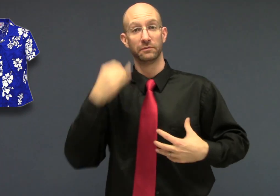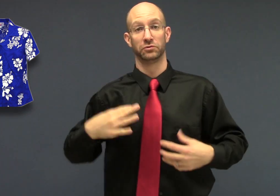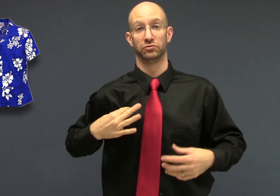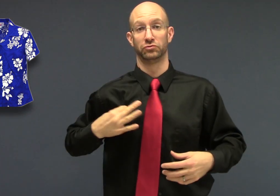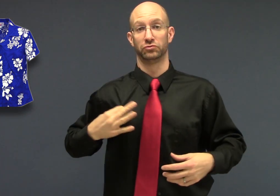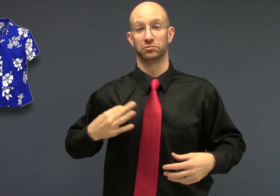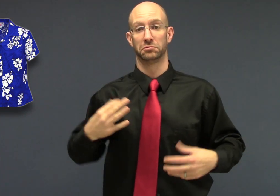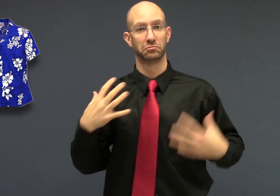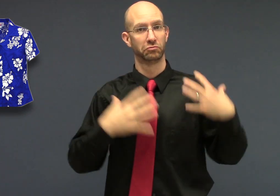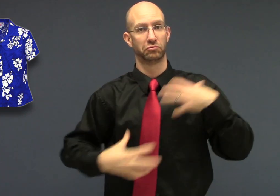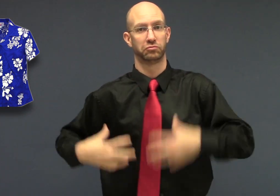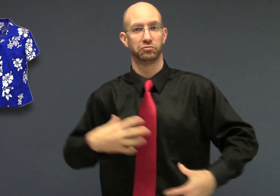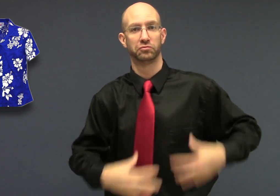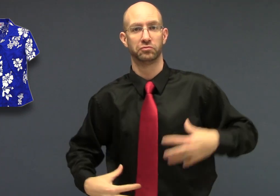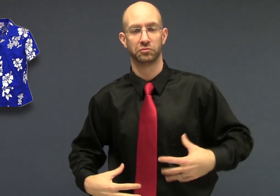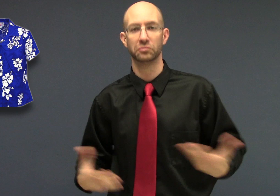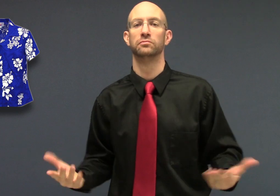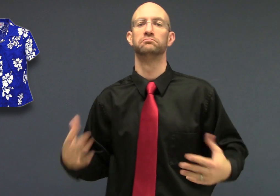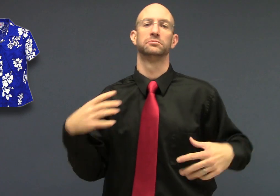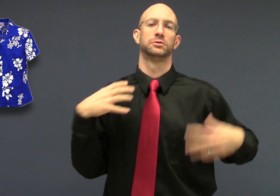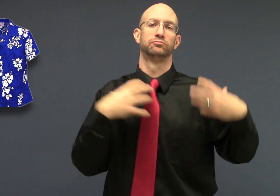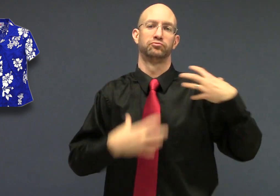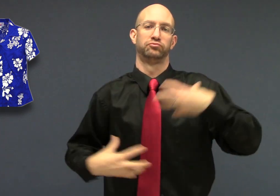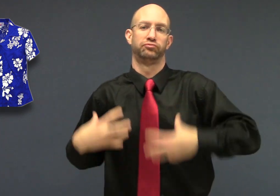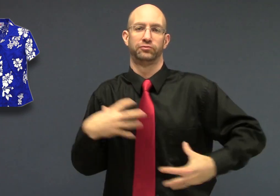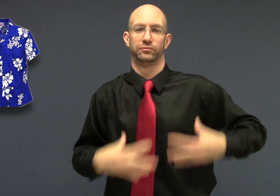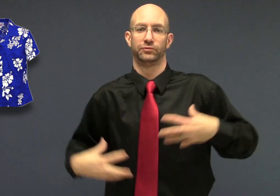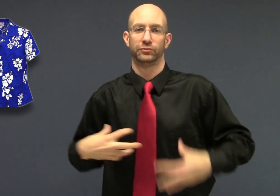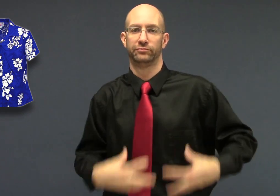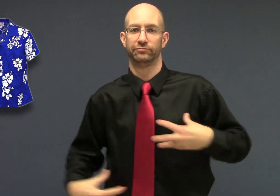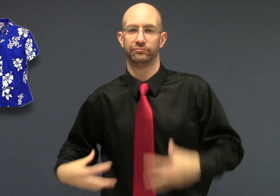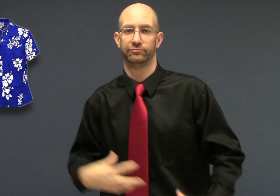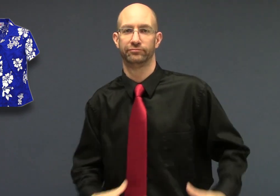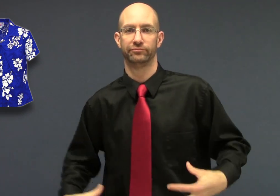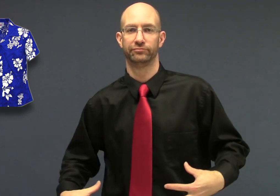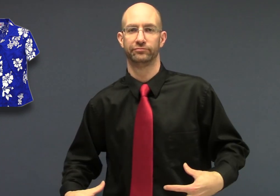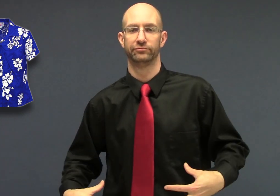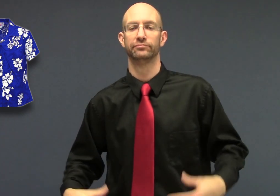If it is for a shirt, then sign on your body.